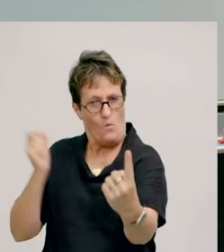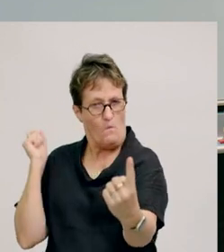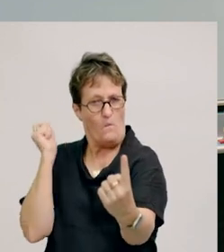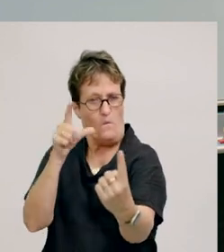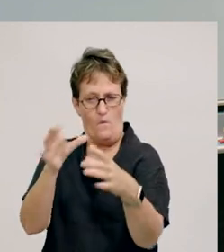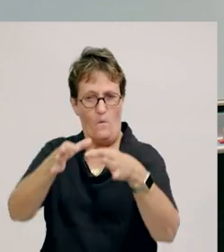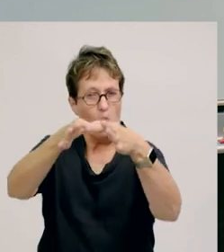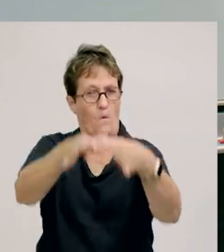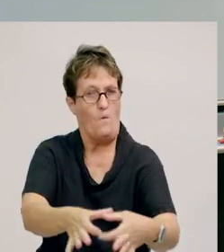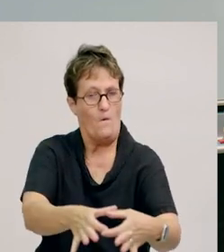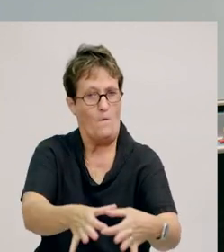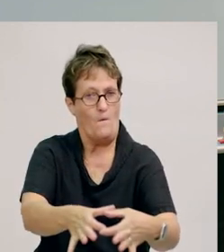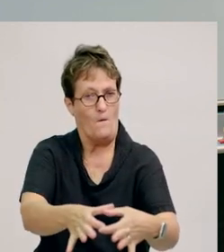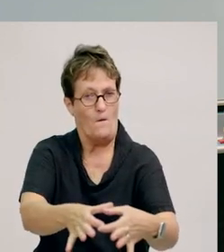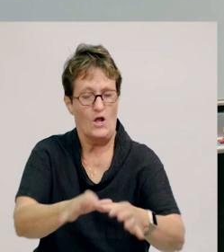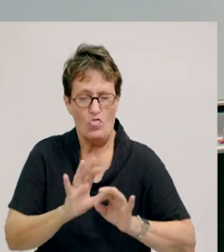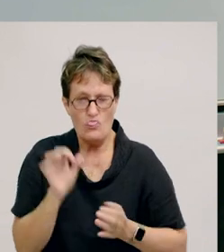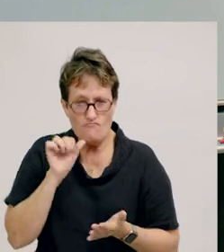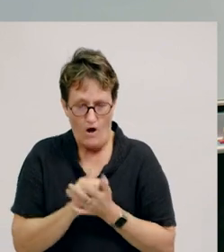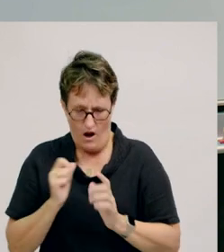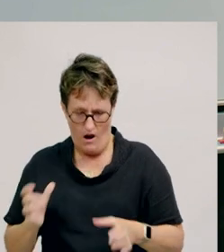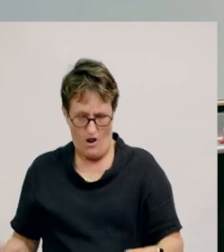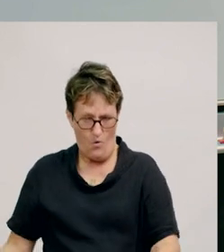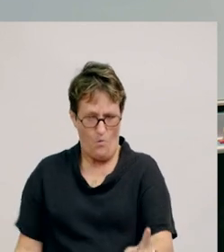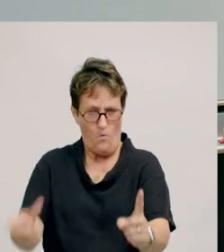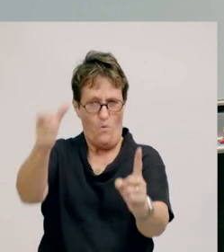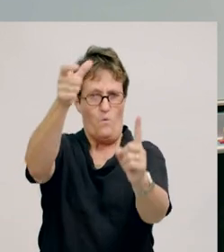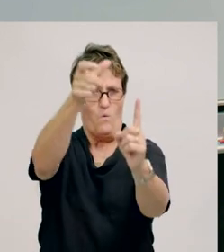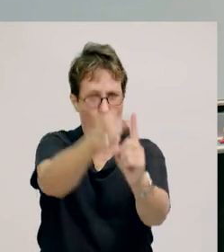If you throw just the right strength, you could land it on the target.